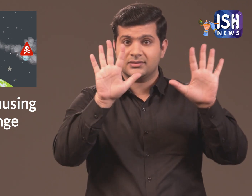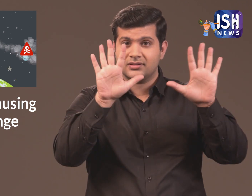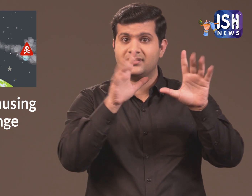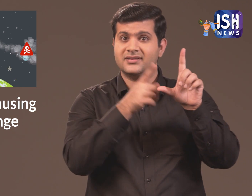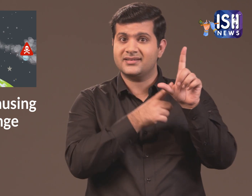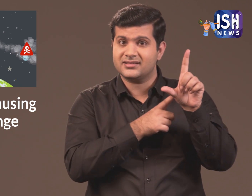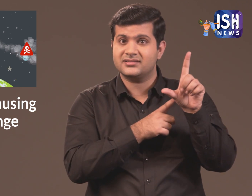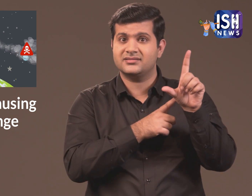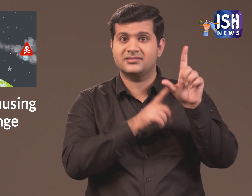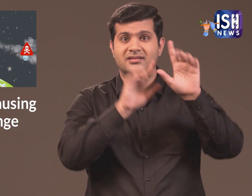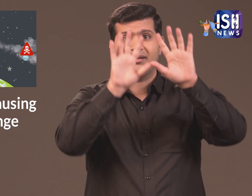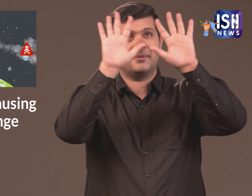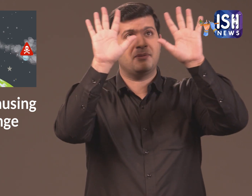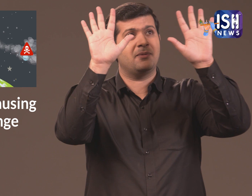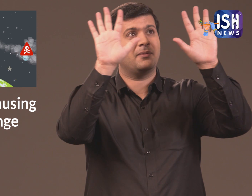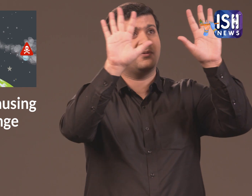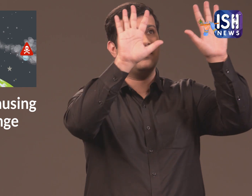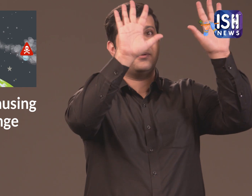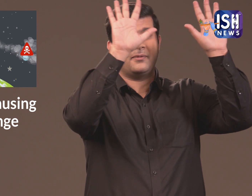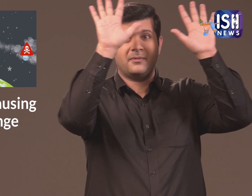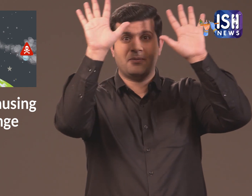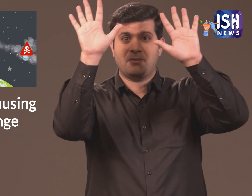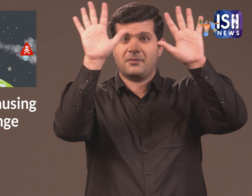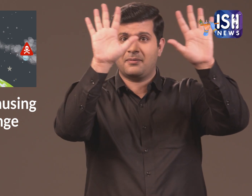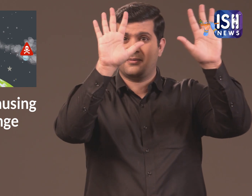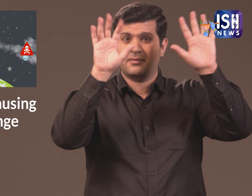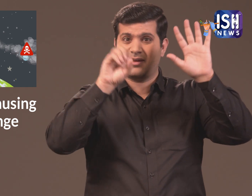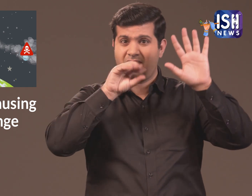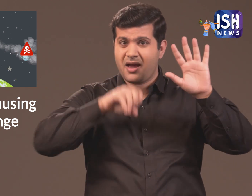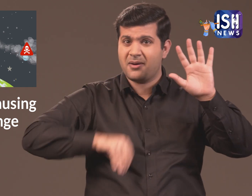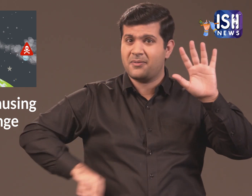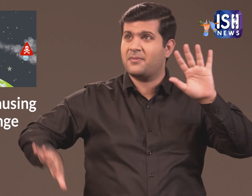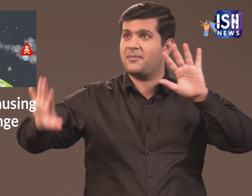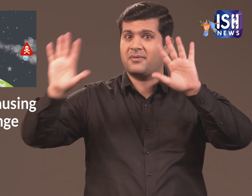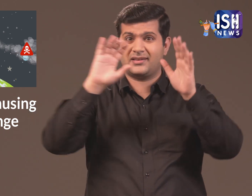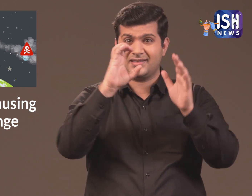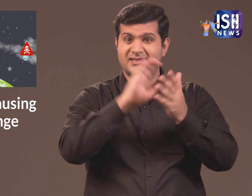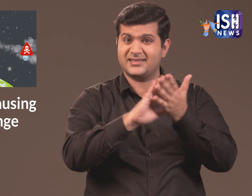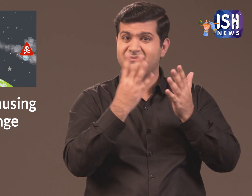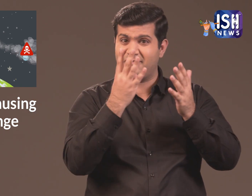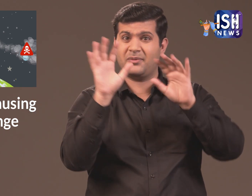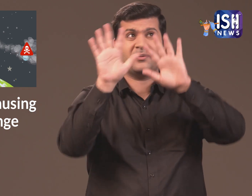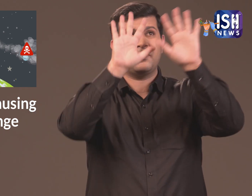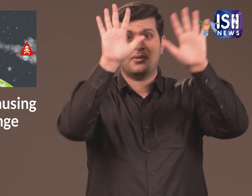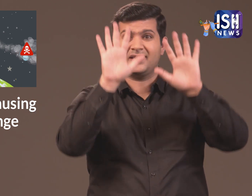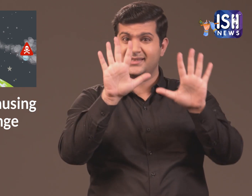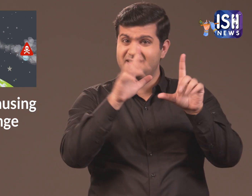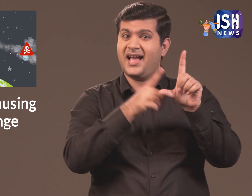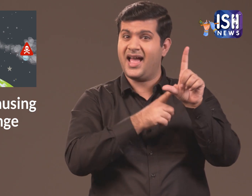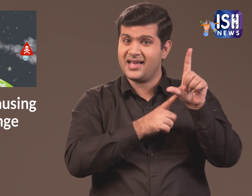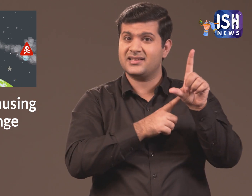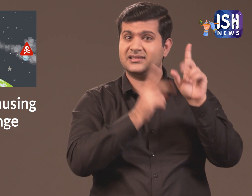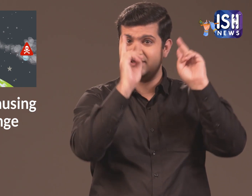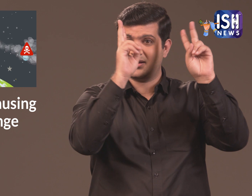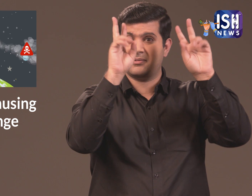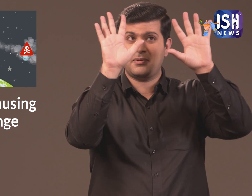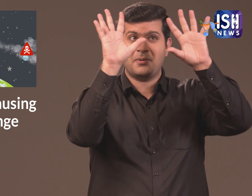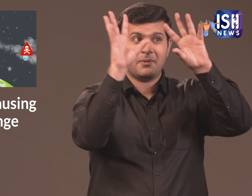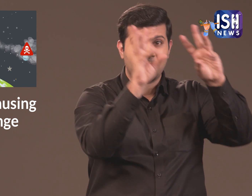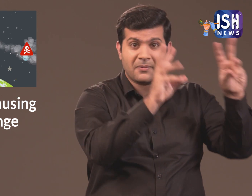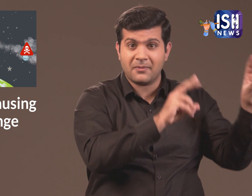The CH4 remains in the atmosphere for 10 years after which it disappears.